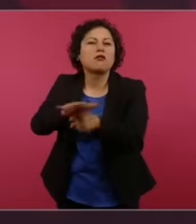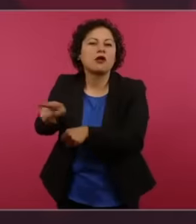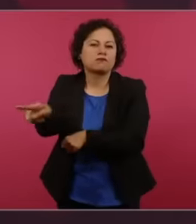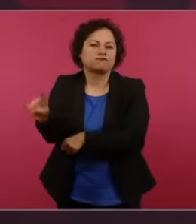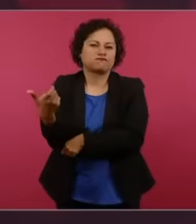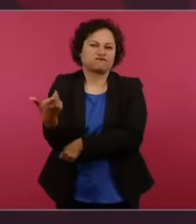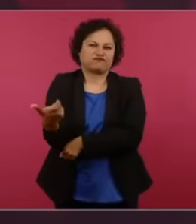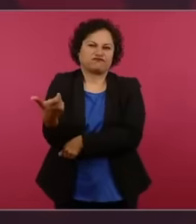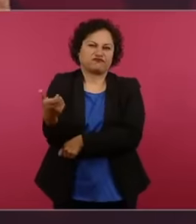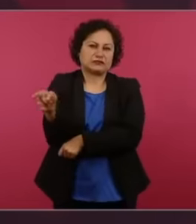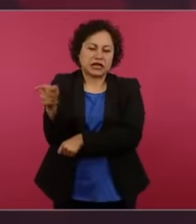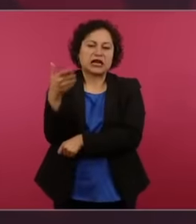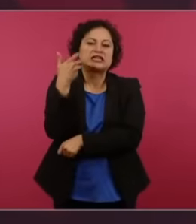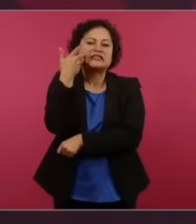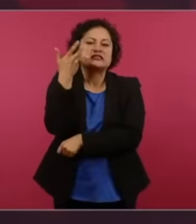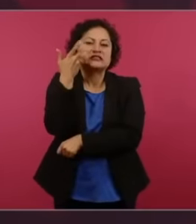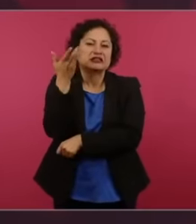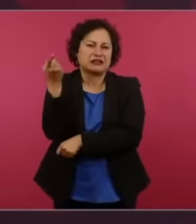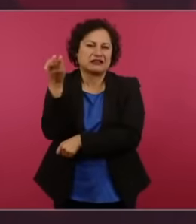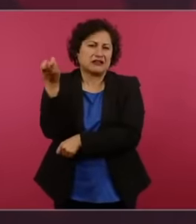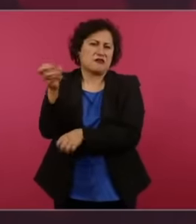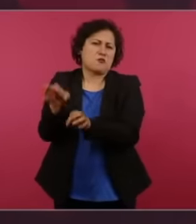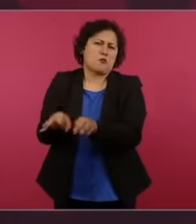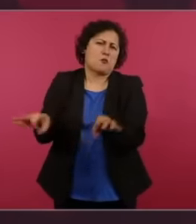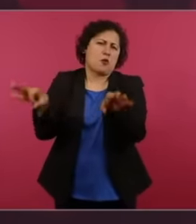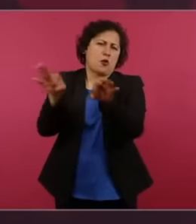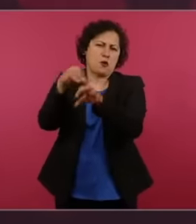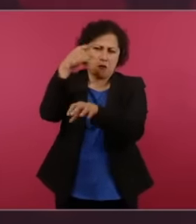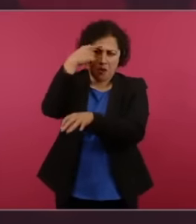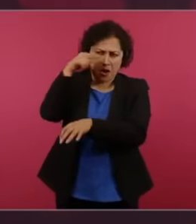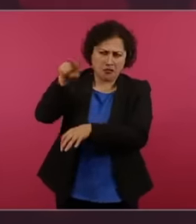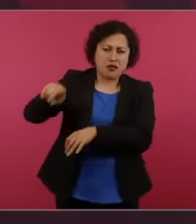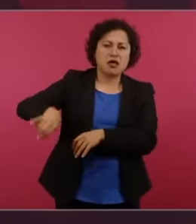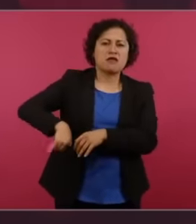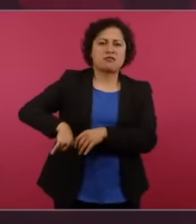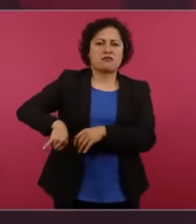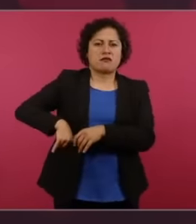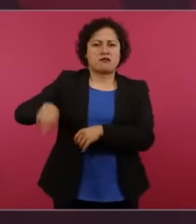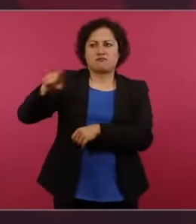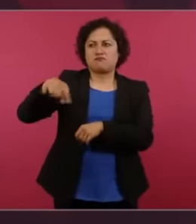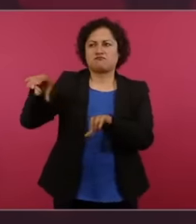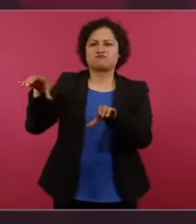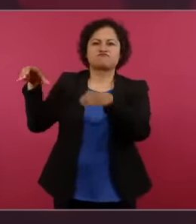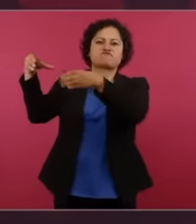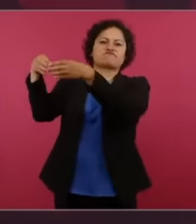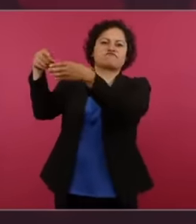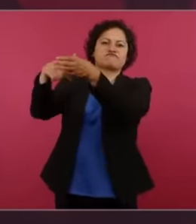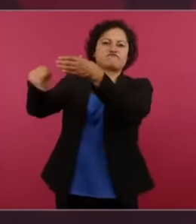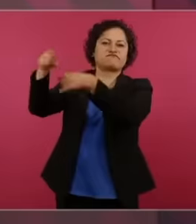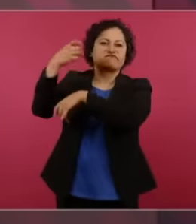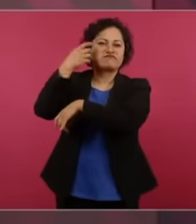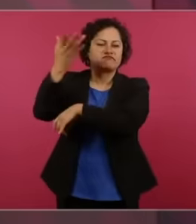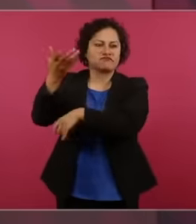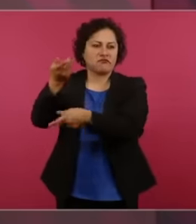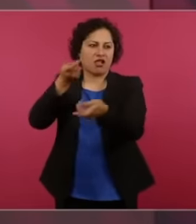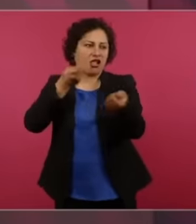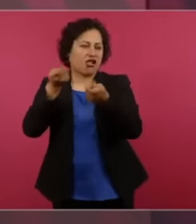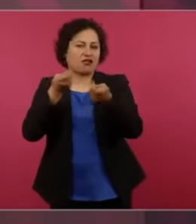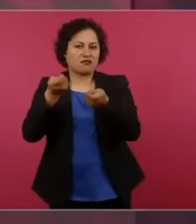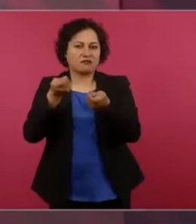of the oligarchy and very few doing